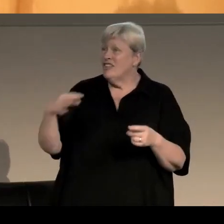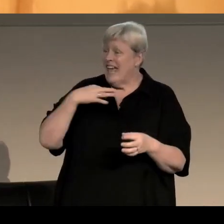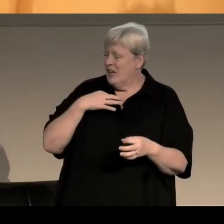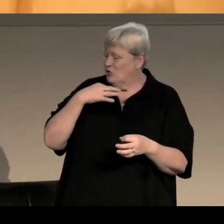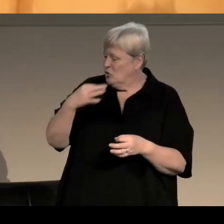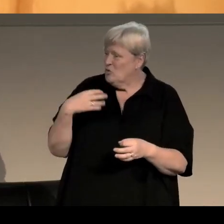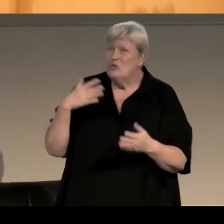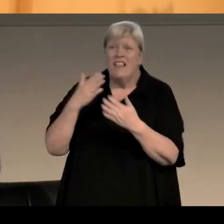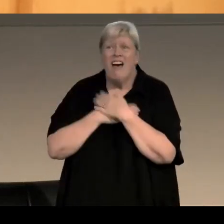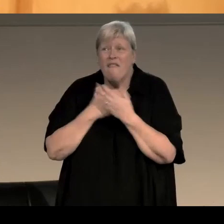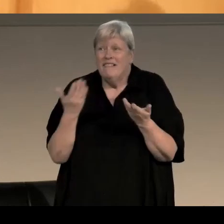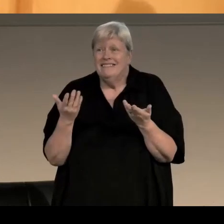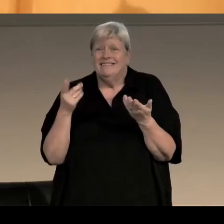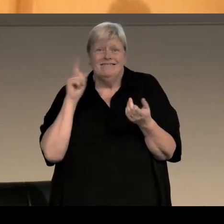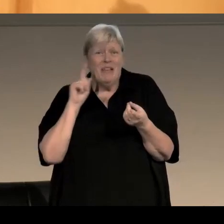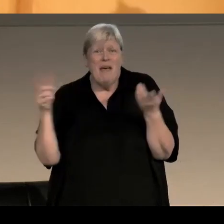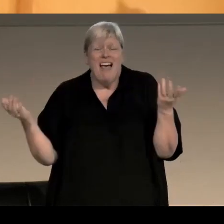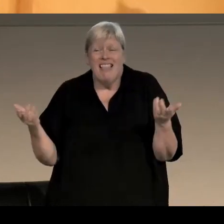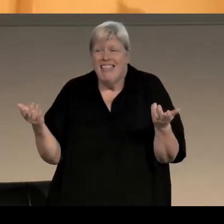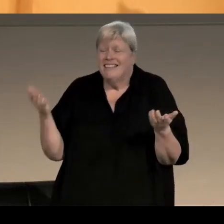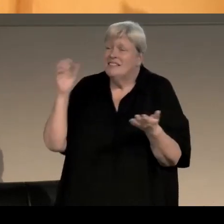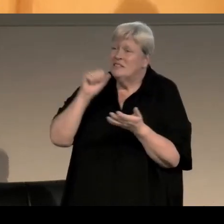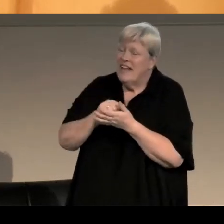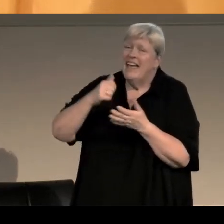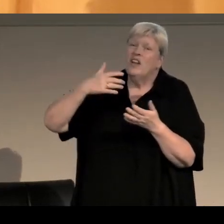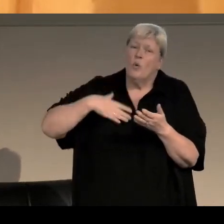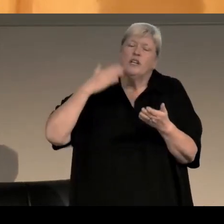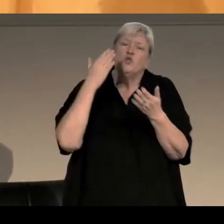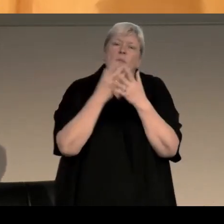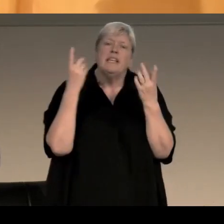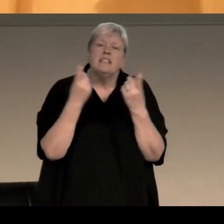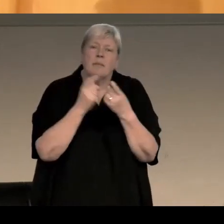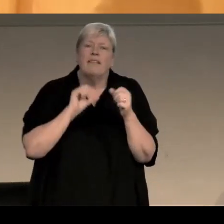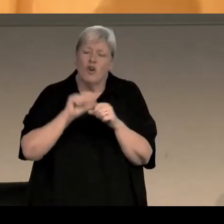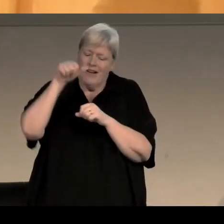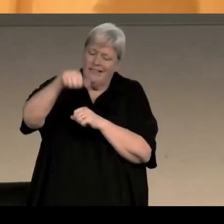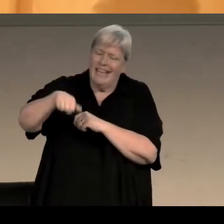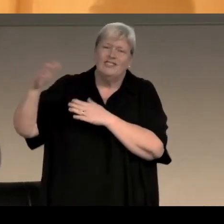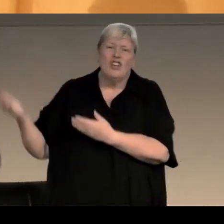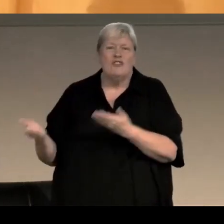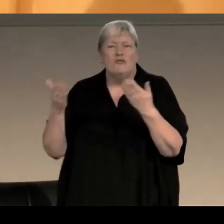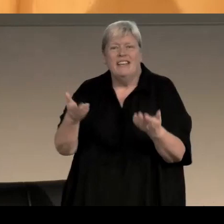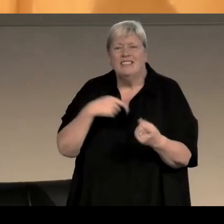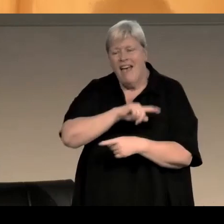And so that was the kind of book I wanted to write, and I wanted there to be something for the next generation of women coming up after me,